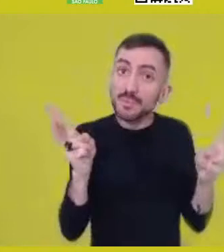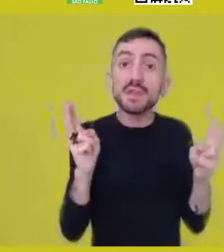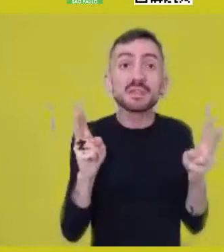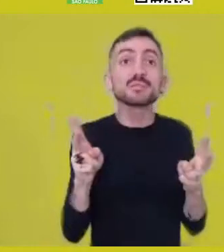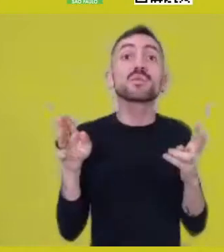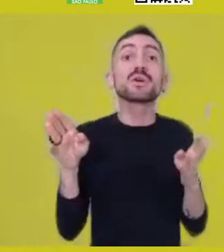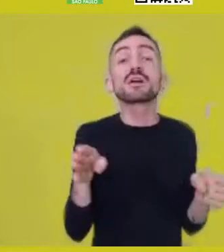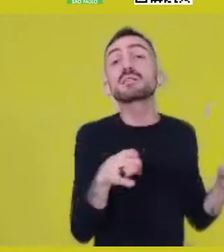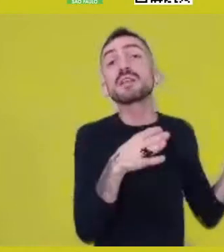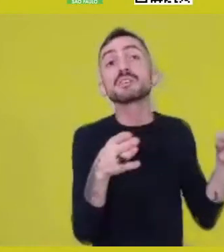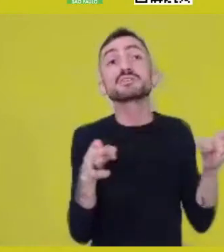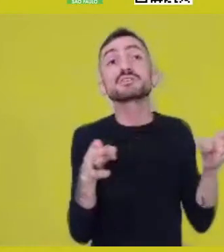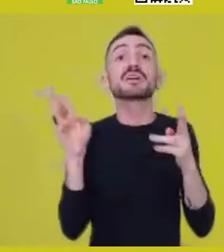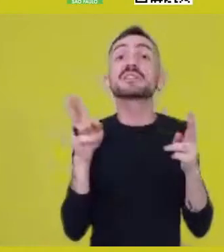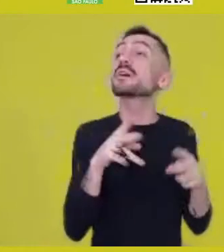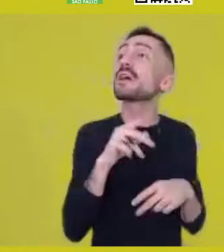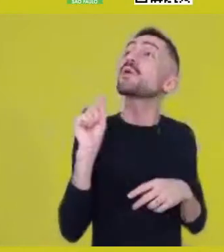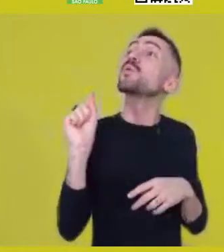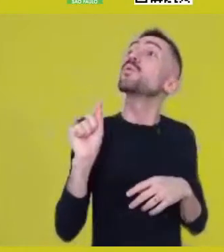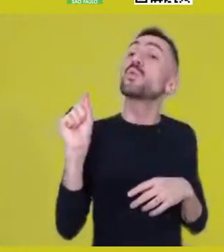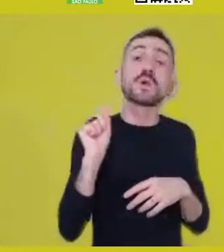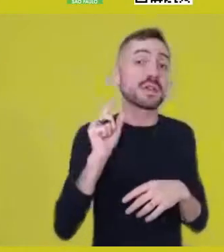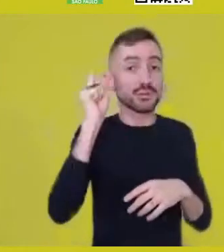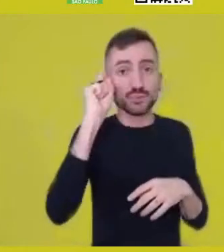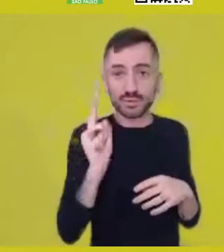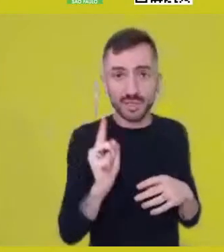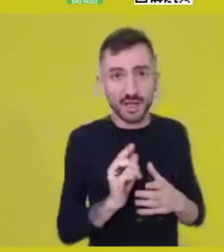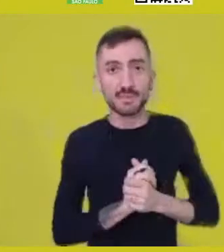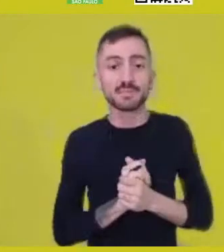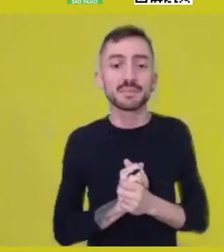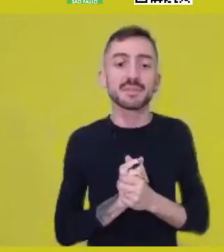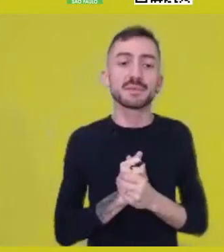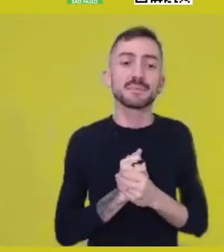And every community, with what they know,